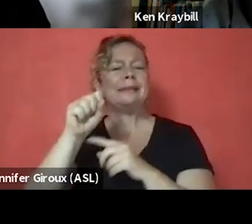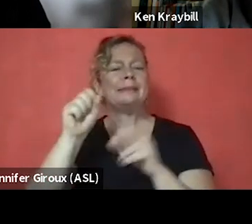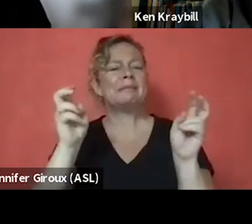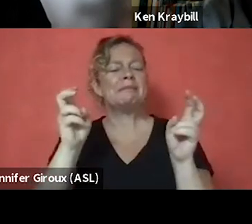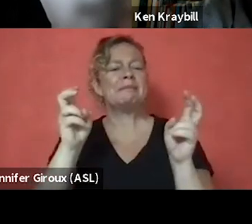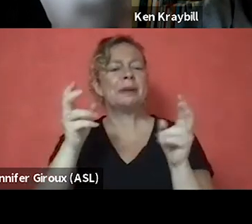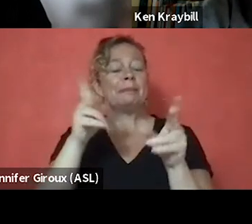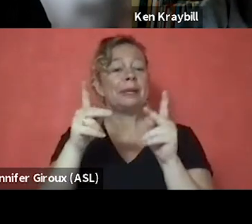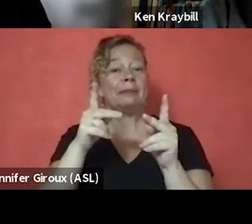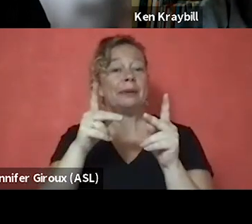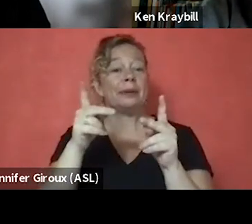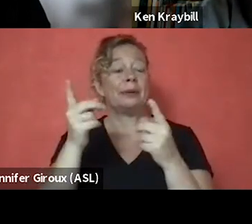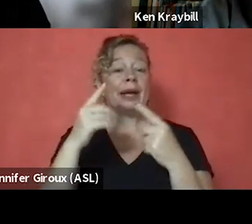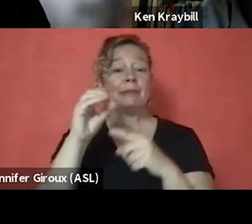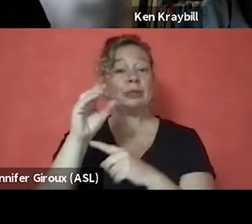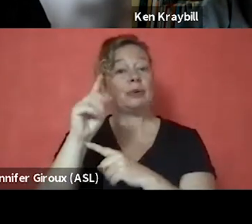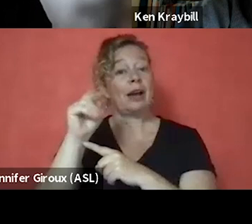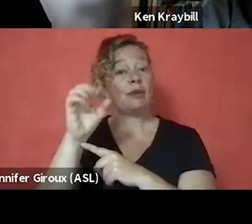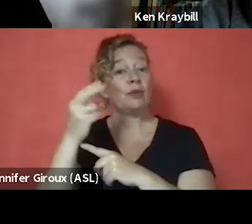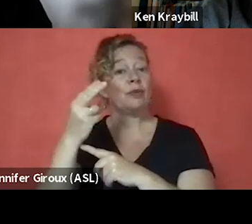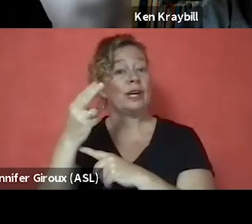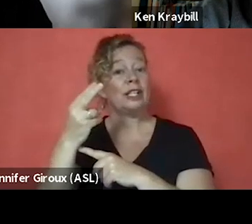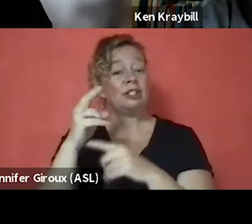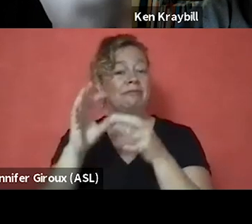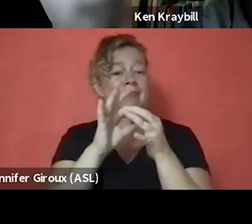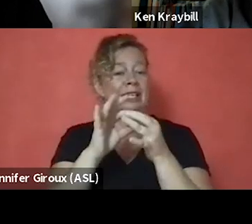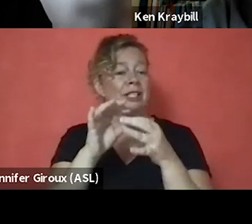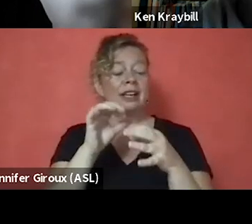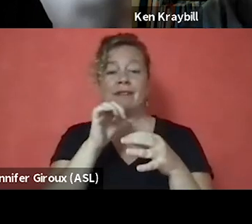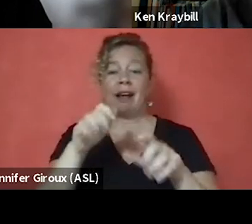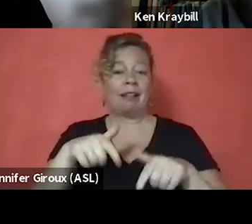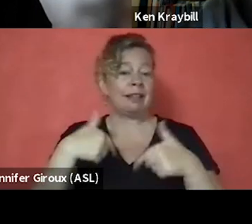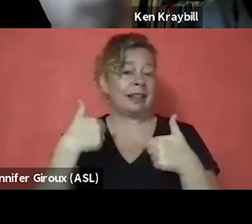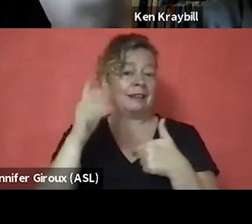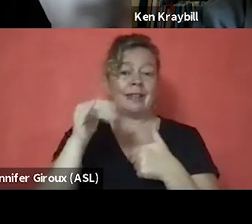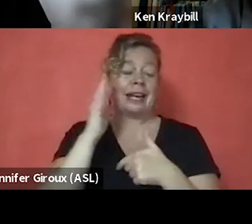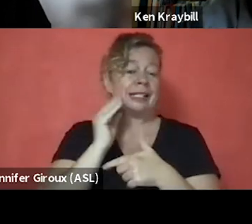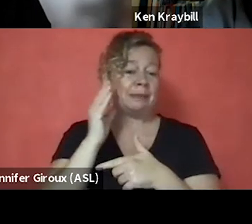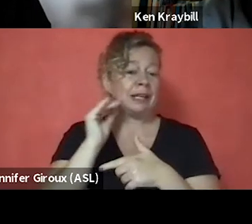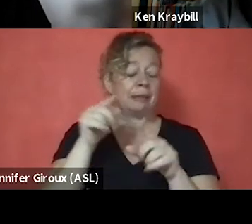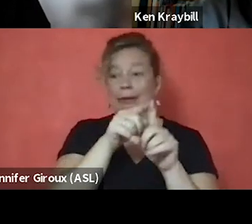who don't necessarily have that lived experience. And I'm sorry, I'm going off script, if you thought you knew